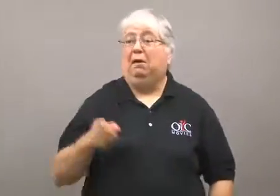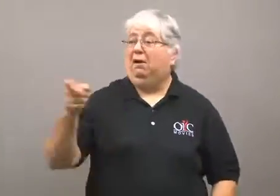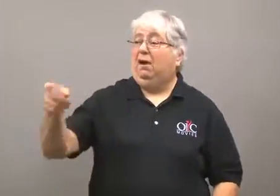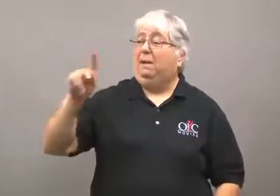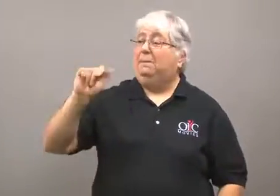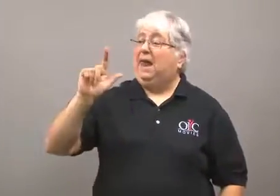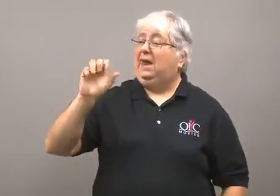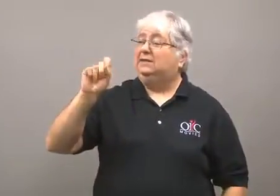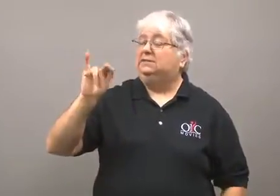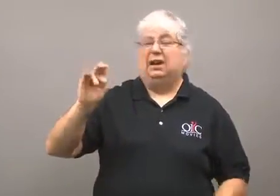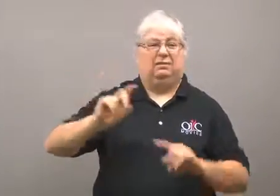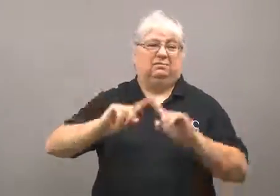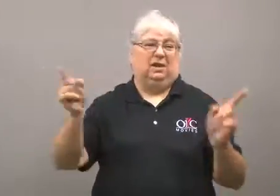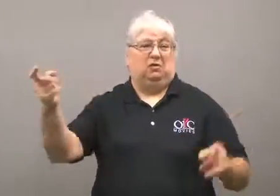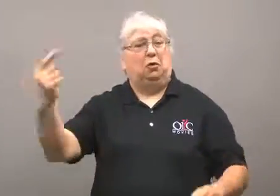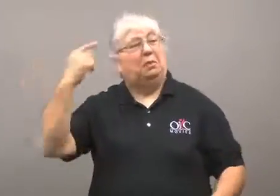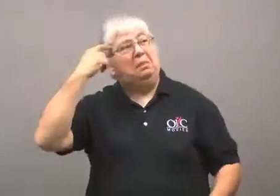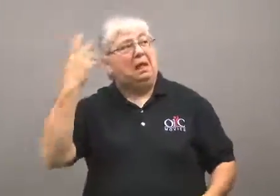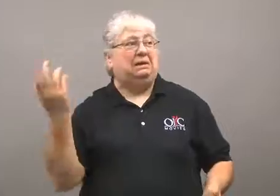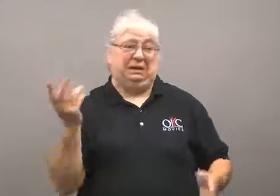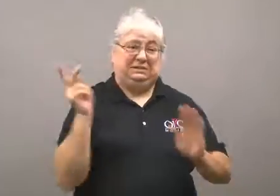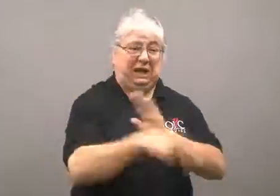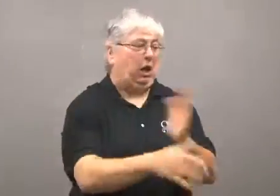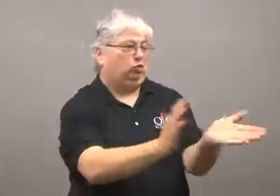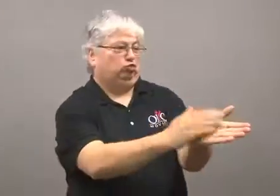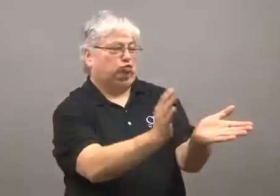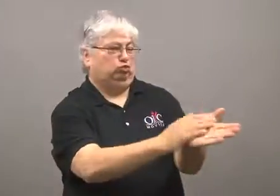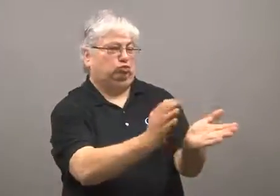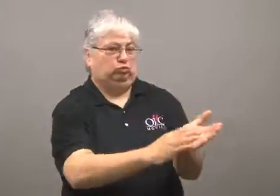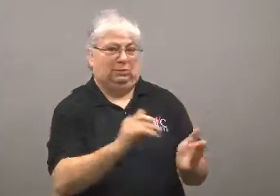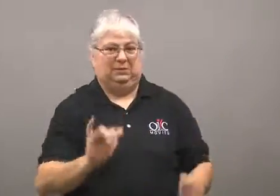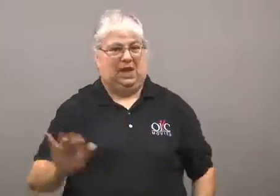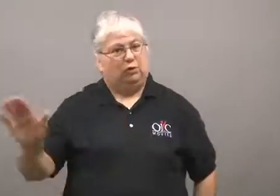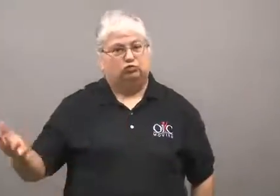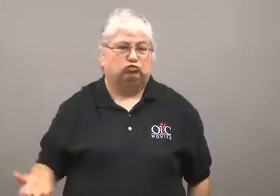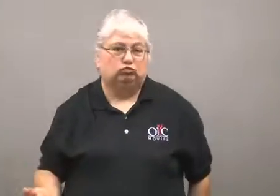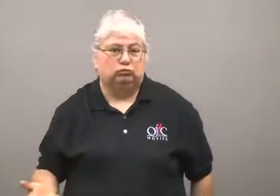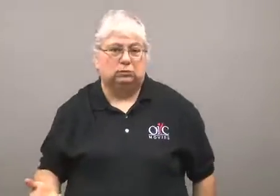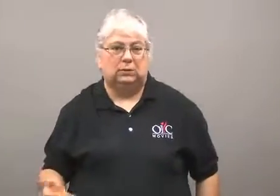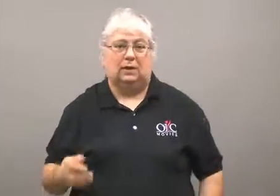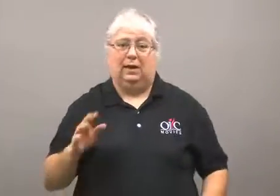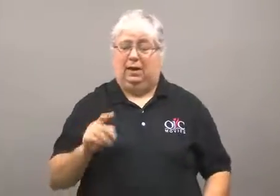unlike Palestinians who believe it is honorable.